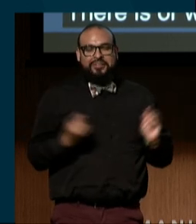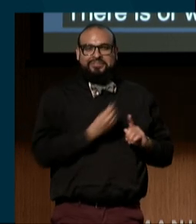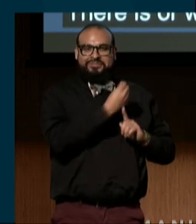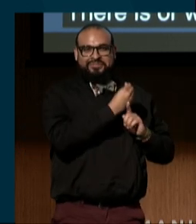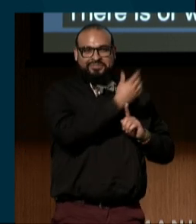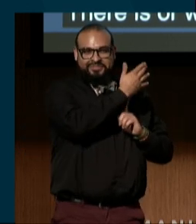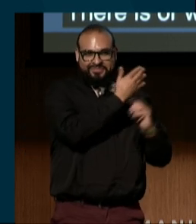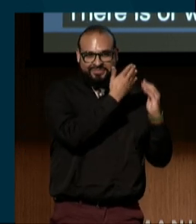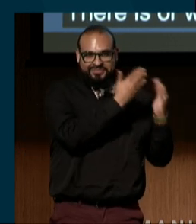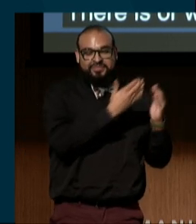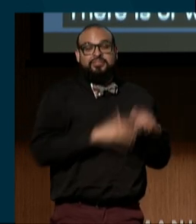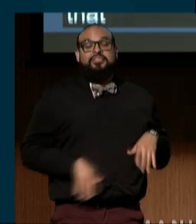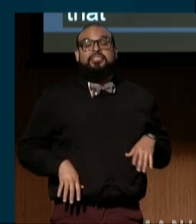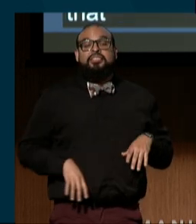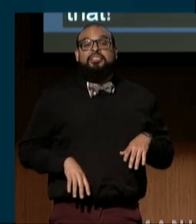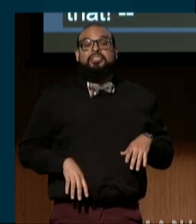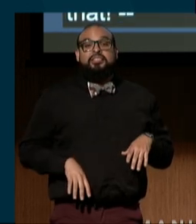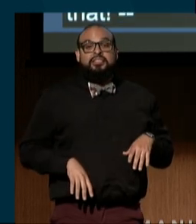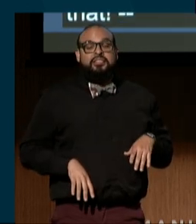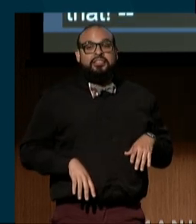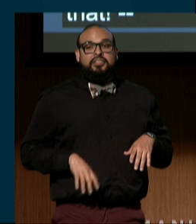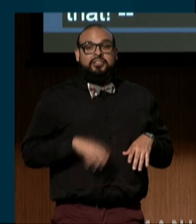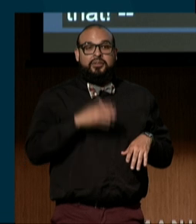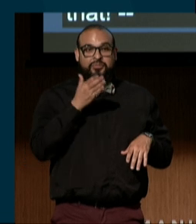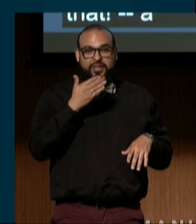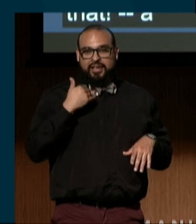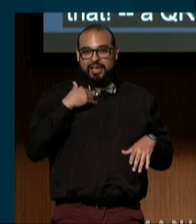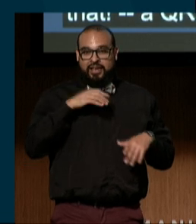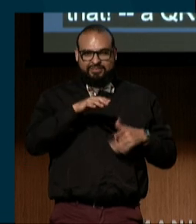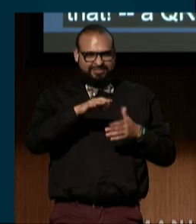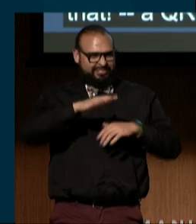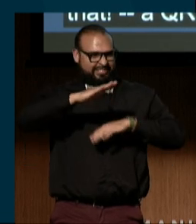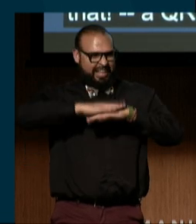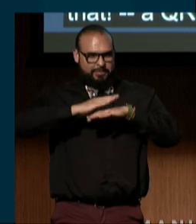There's a center tent card on your table.